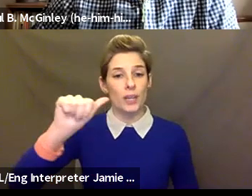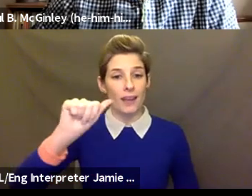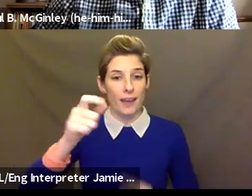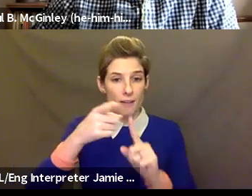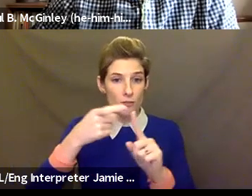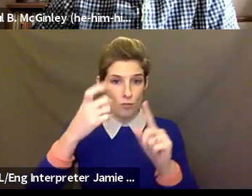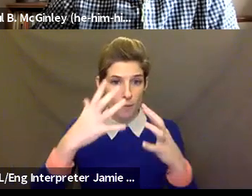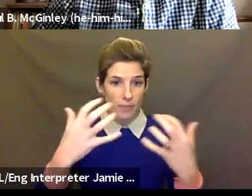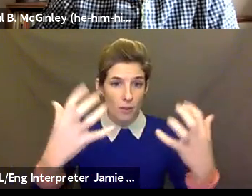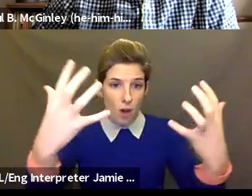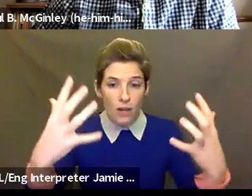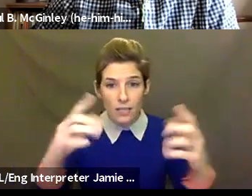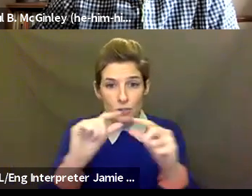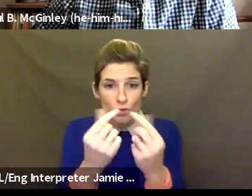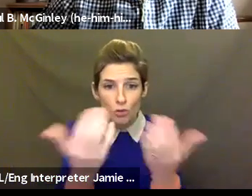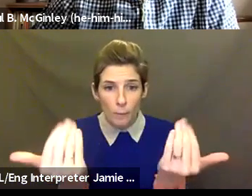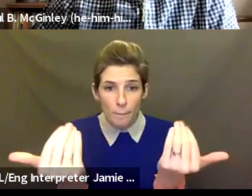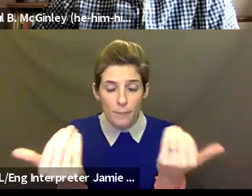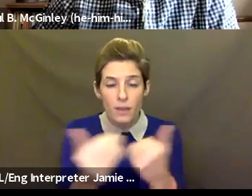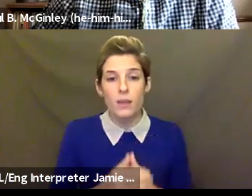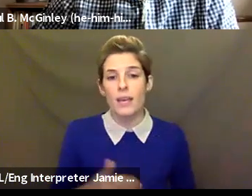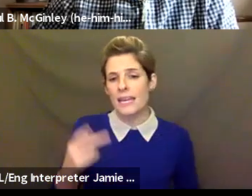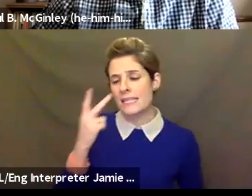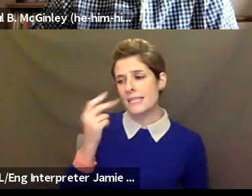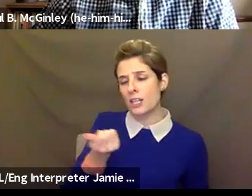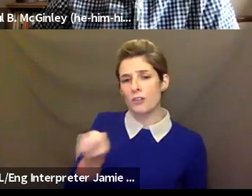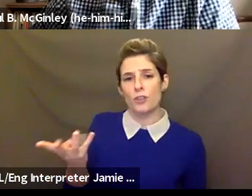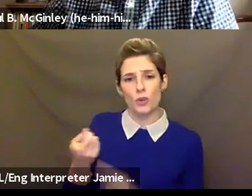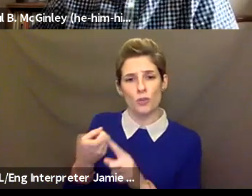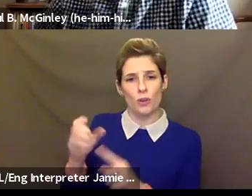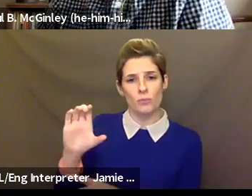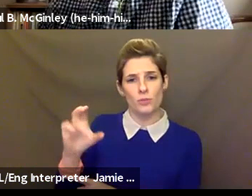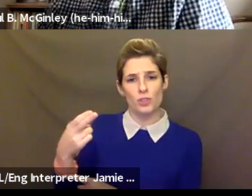which I'll take a look at to start us off with. But I just want to remind everyone, at this point, you're welcome to drop